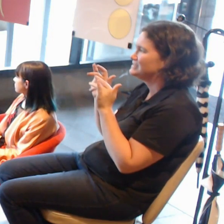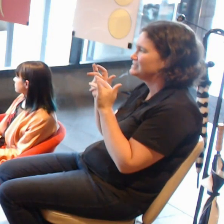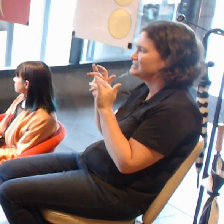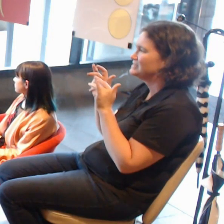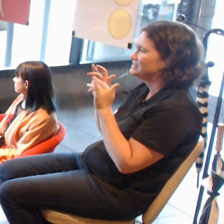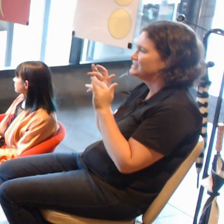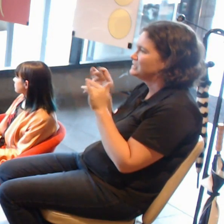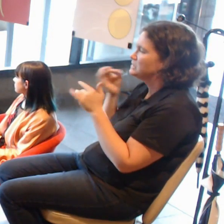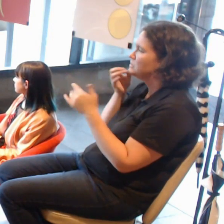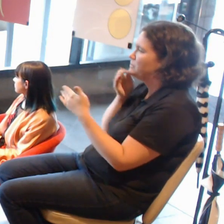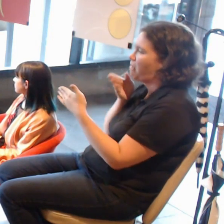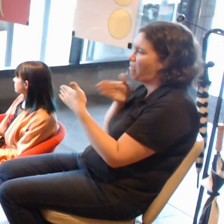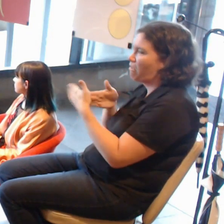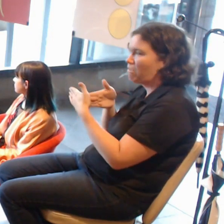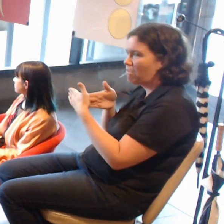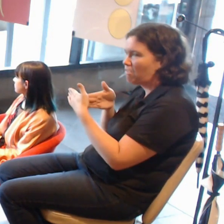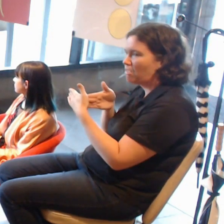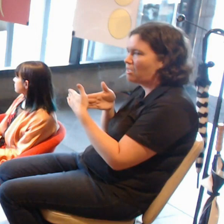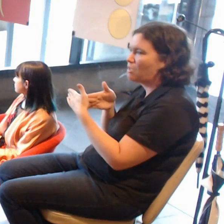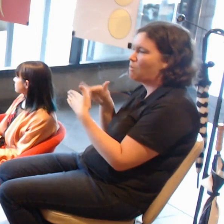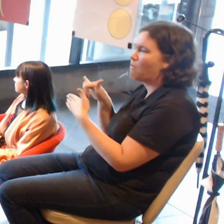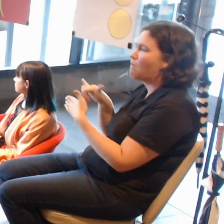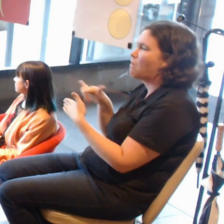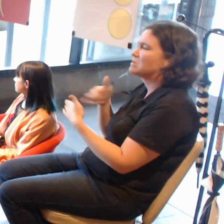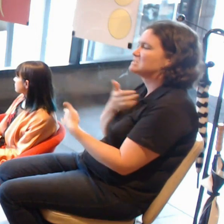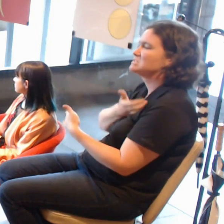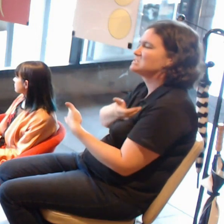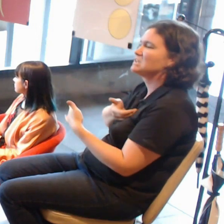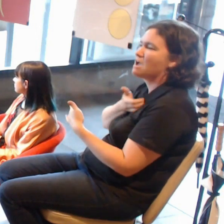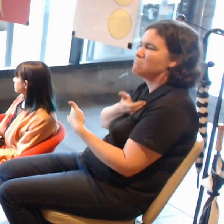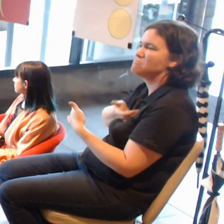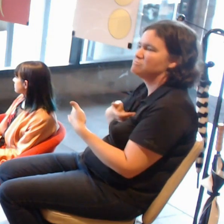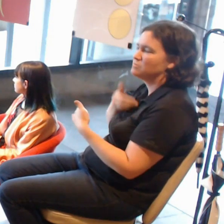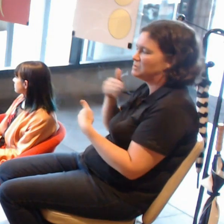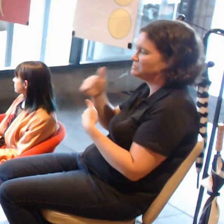Or is it just a comfortable step on the way to where we are going?